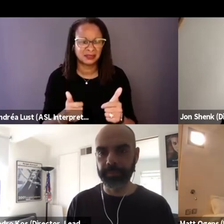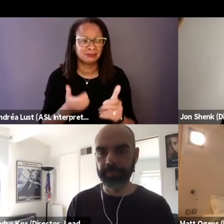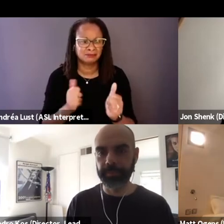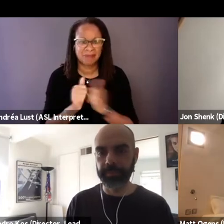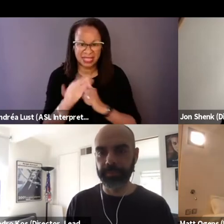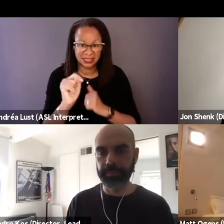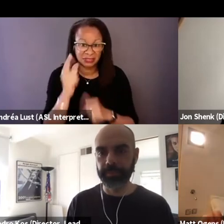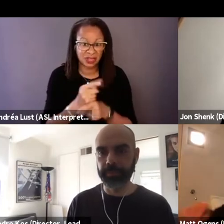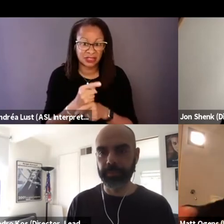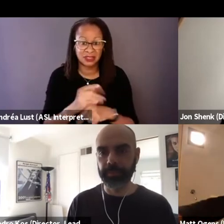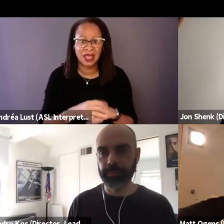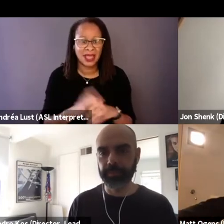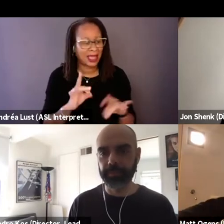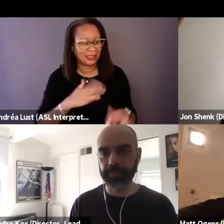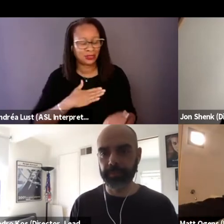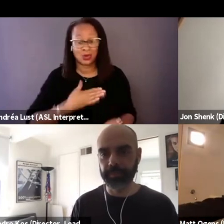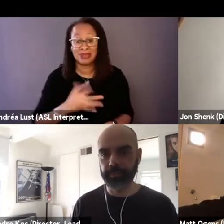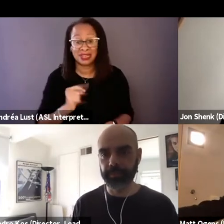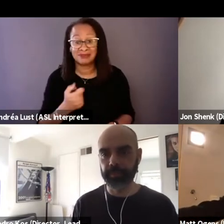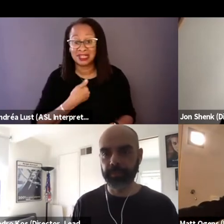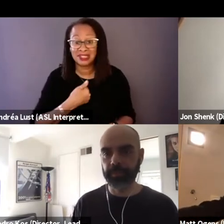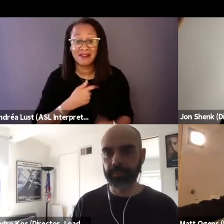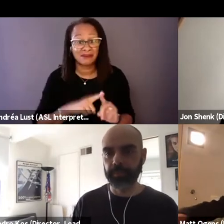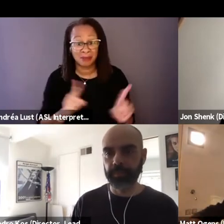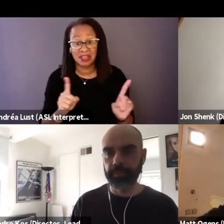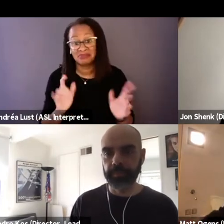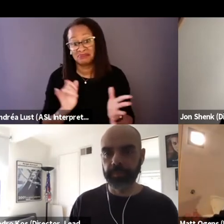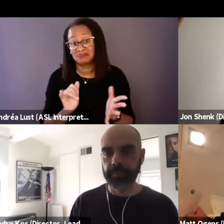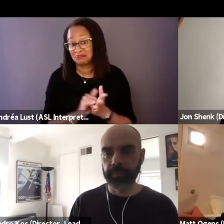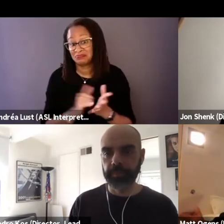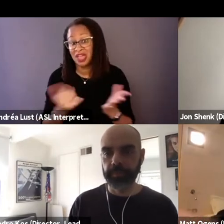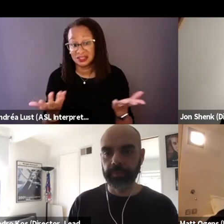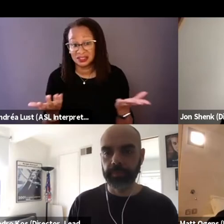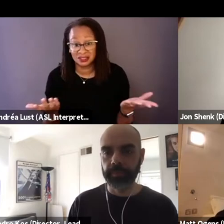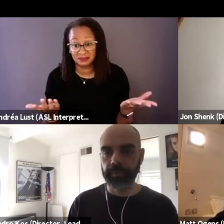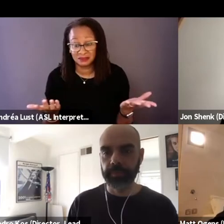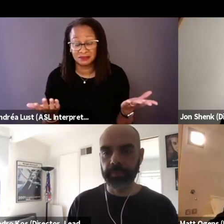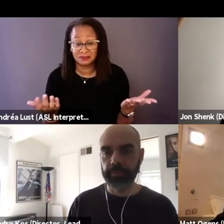I hate to admit it, but that was my perspective.